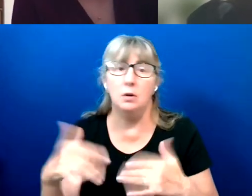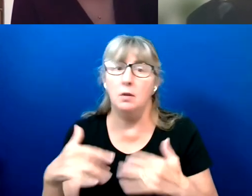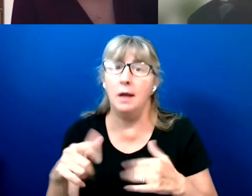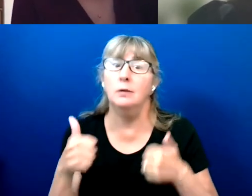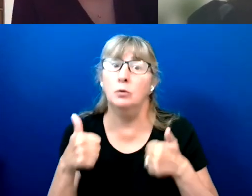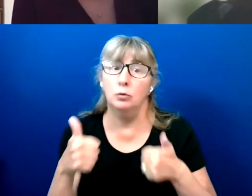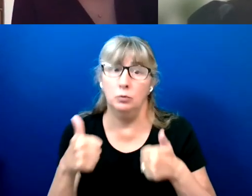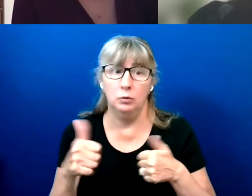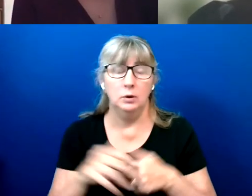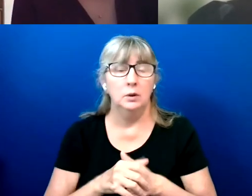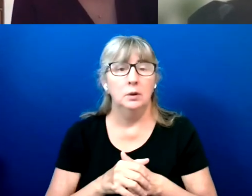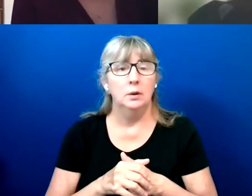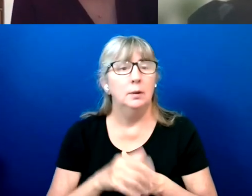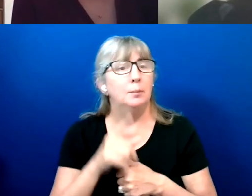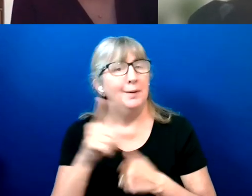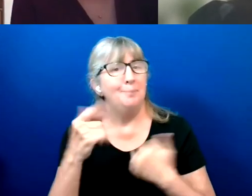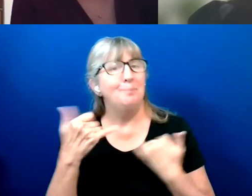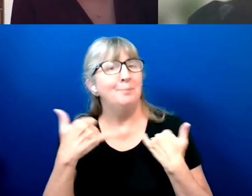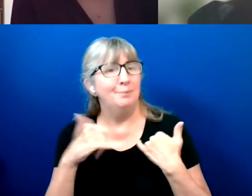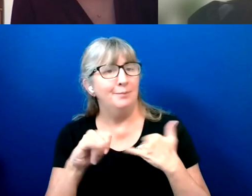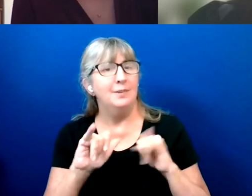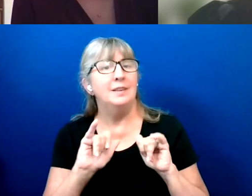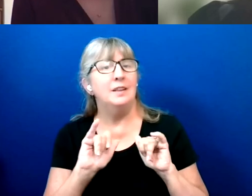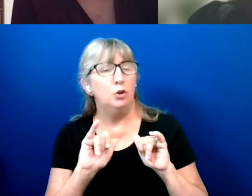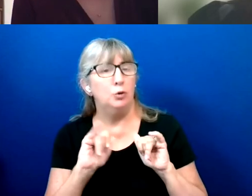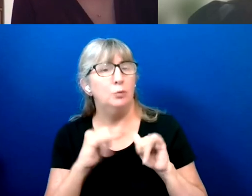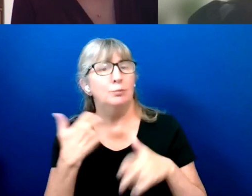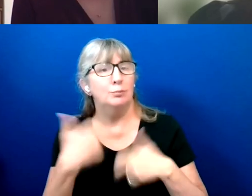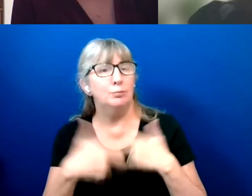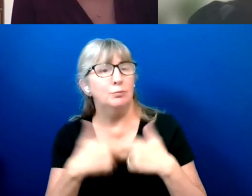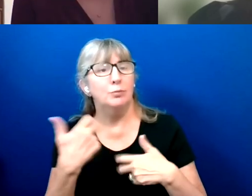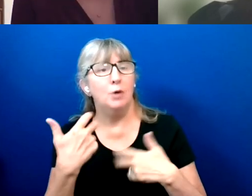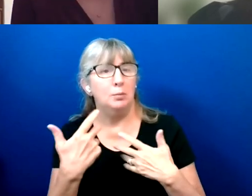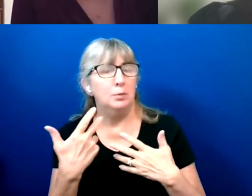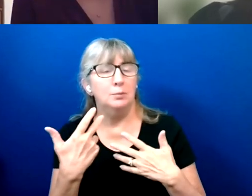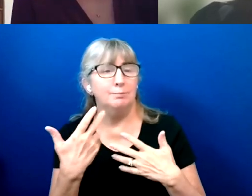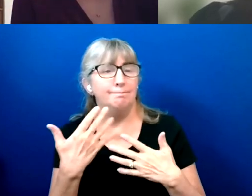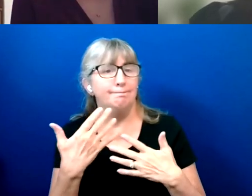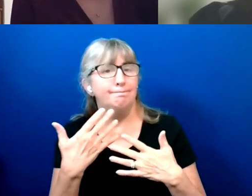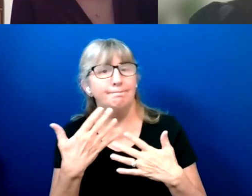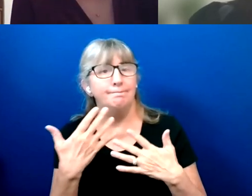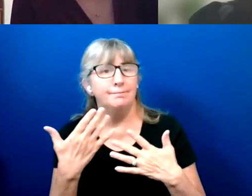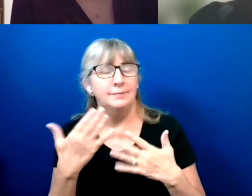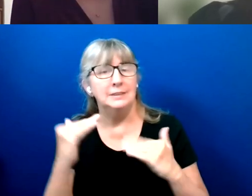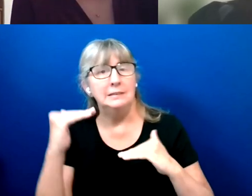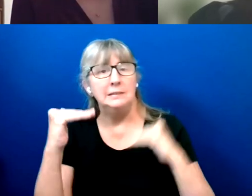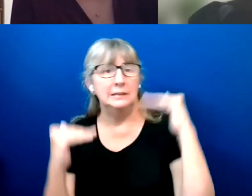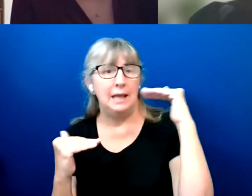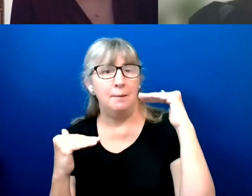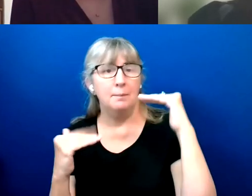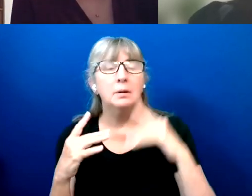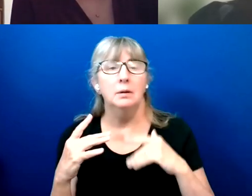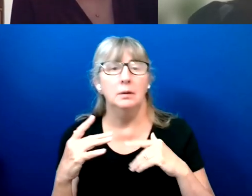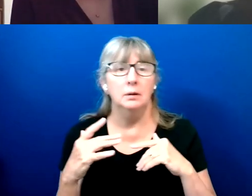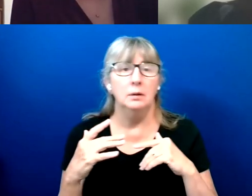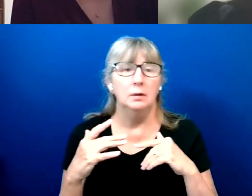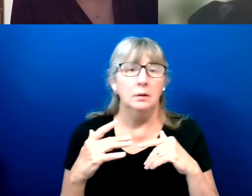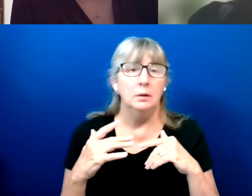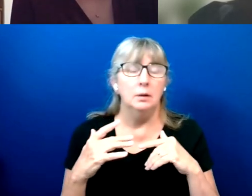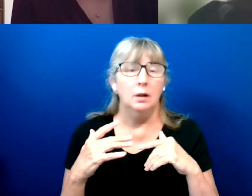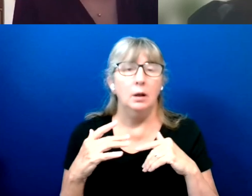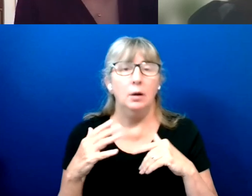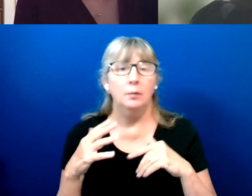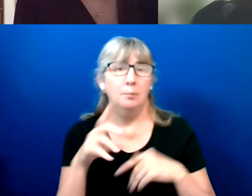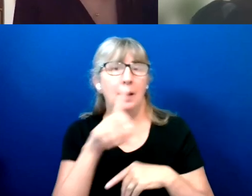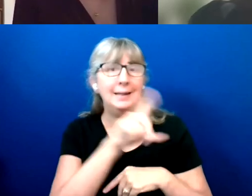But there still does remain a turnout gap by disability status within those groups across